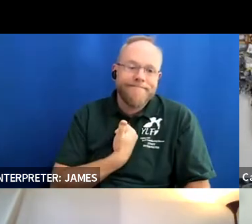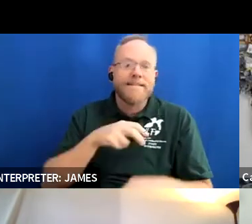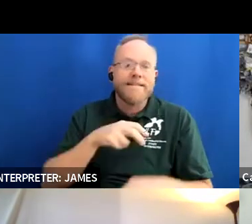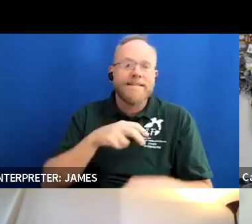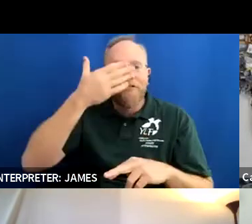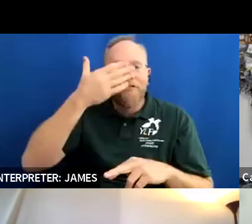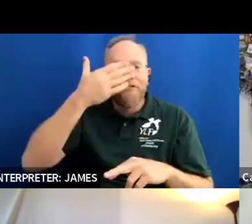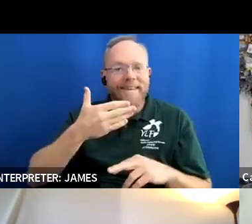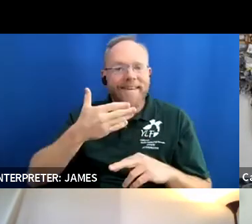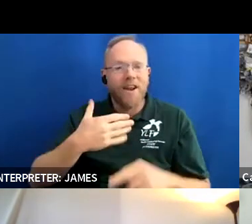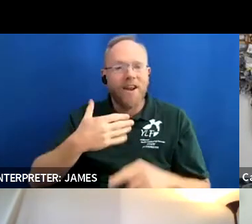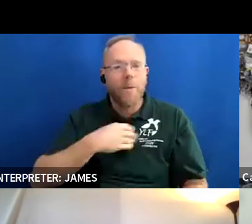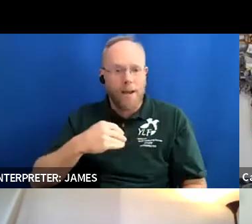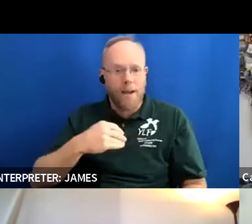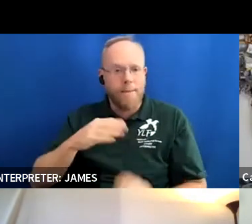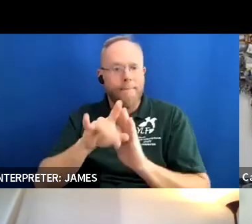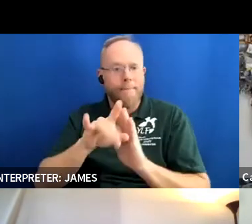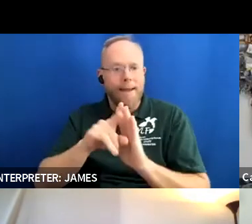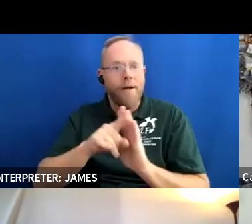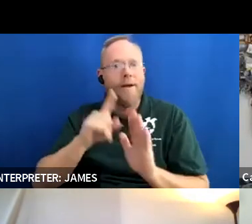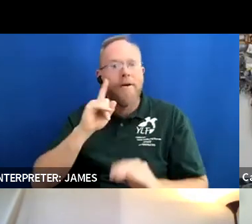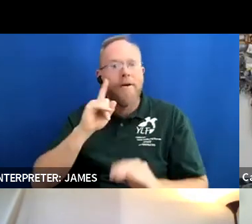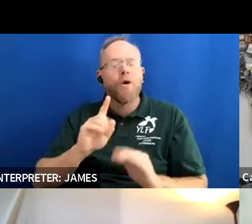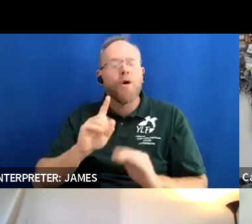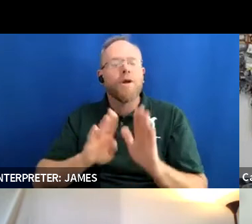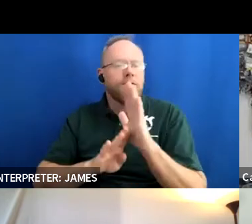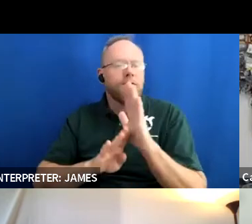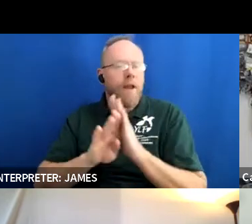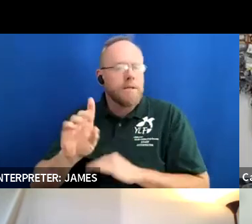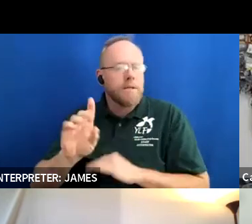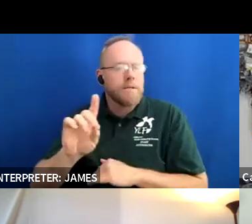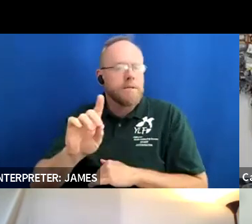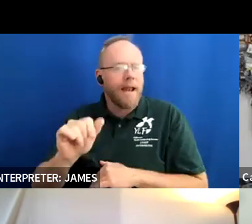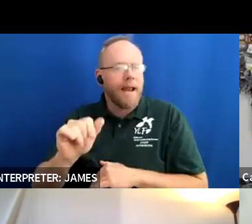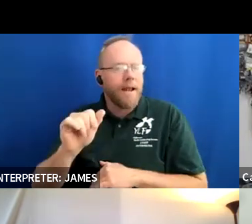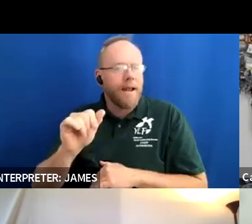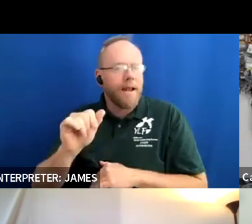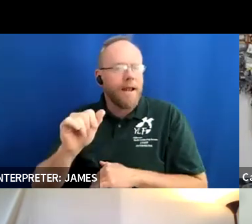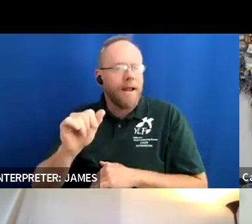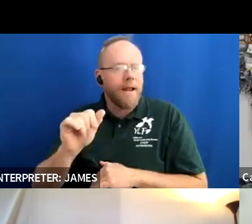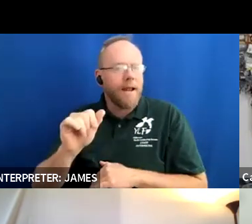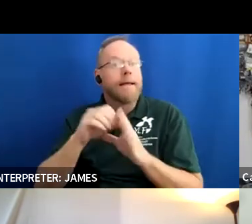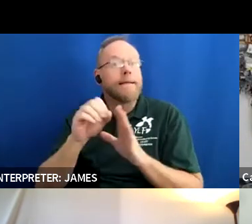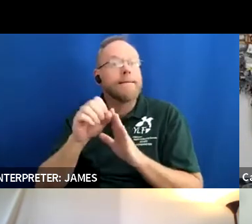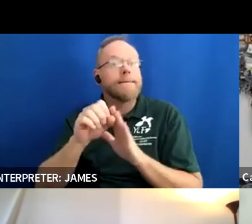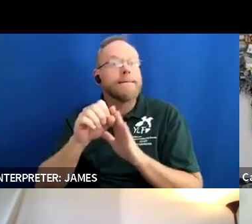white background for developmental disabilities awareness day in ohio and i have short black hair